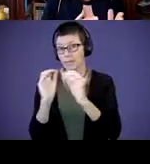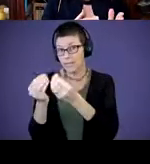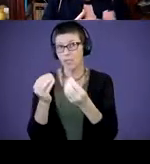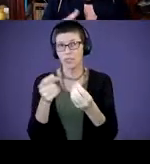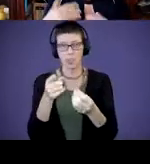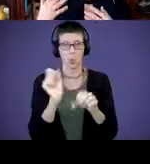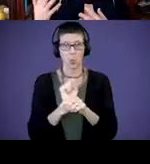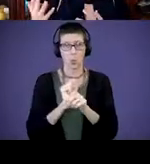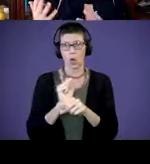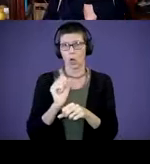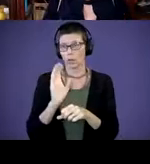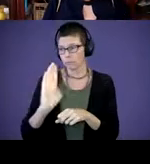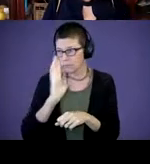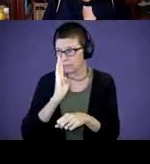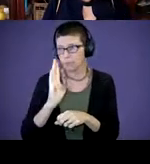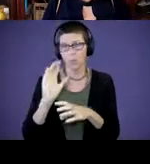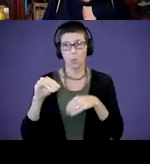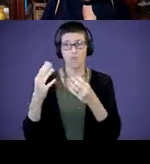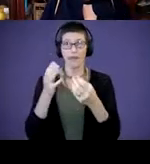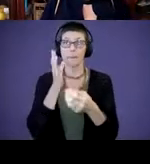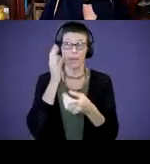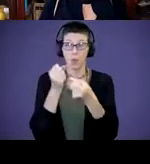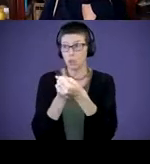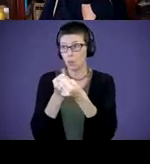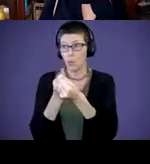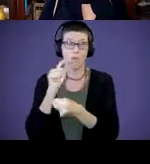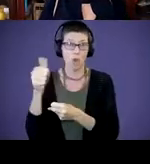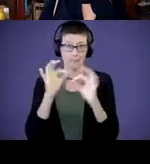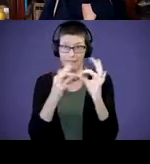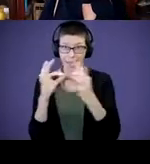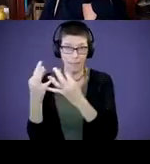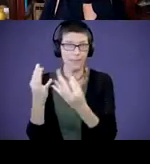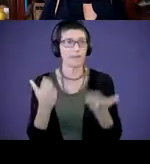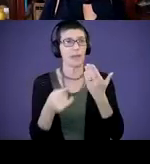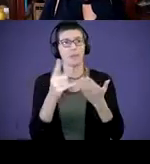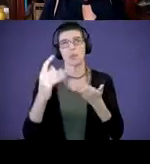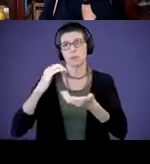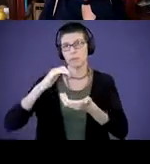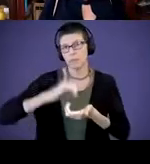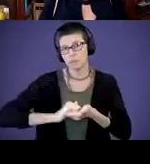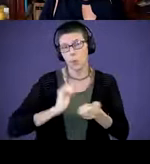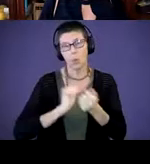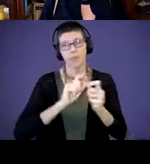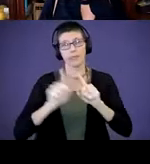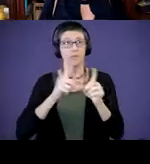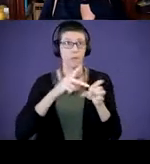providing parent support to other families. You may partner with professionals, You may attend